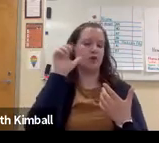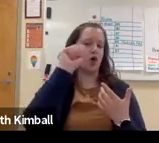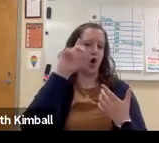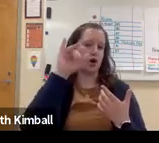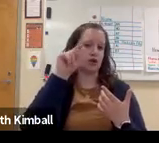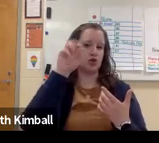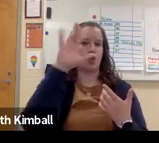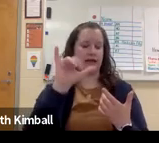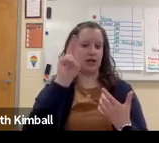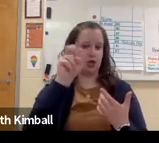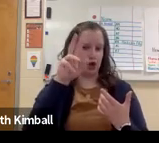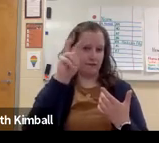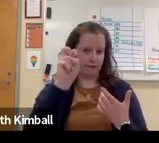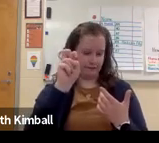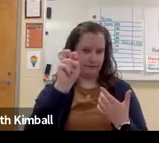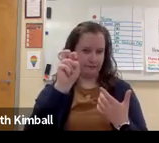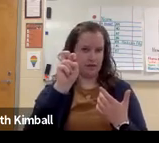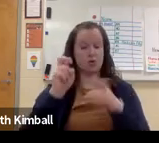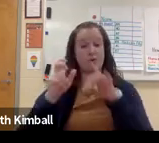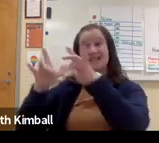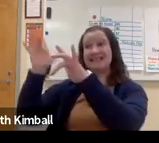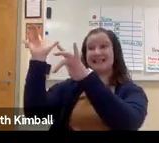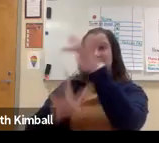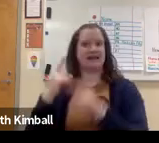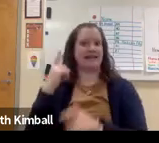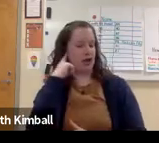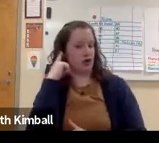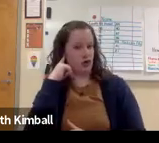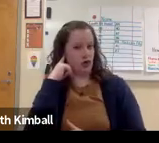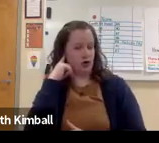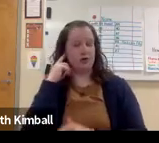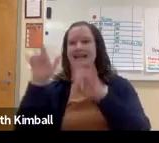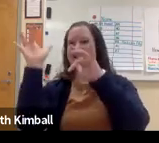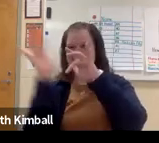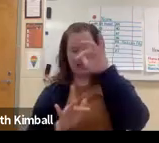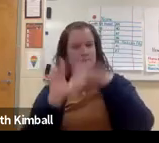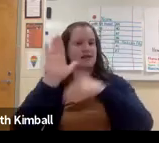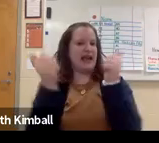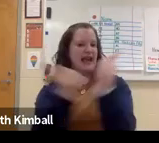to be able to hear auditory-- or it connects to their auditory nerve.